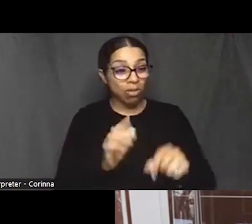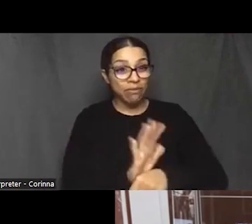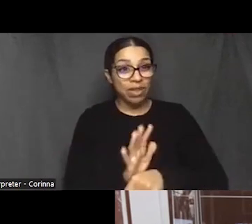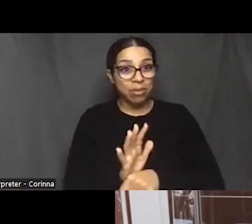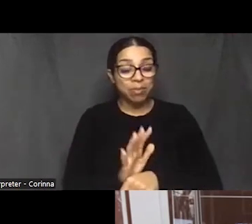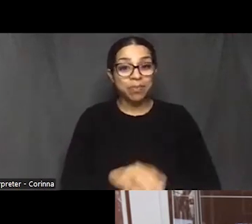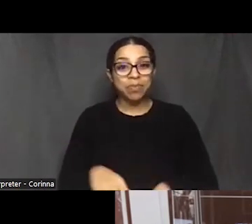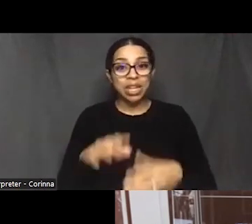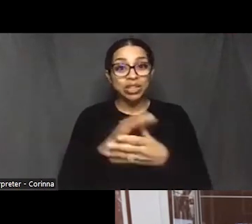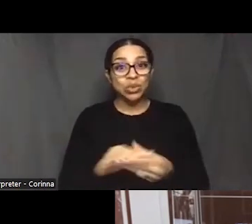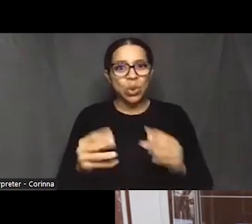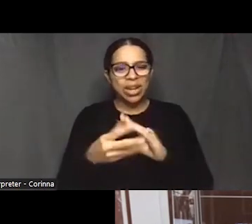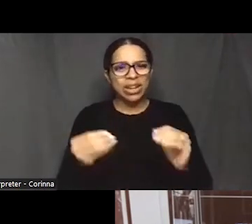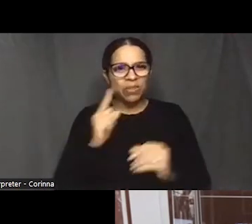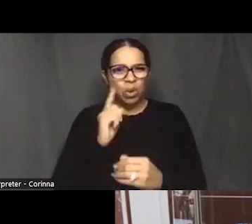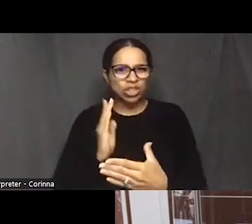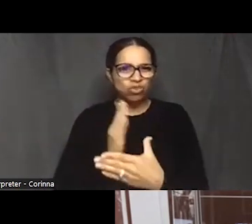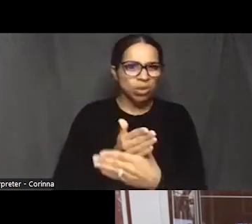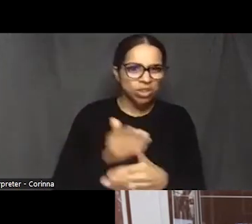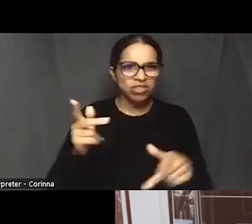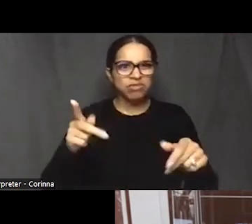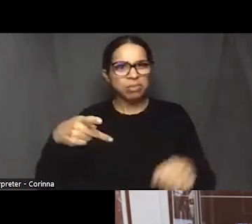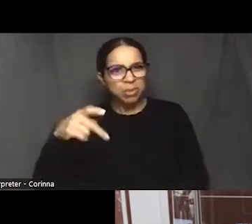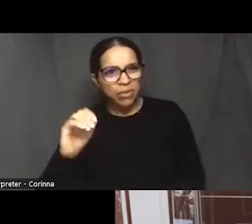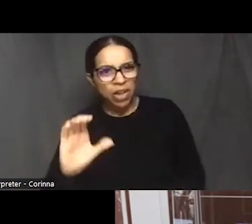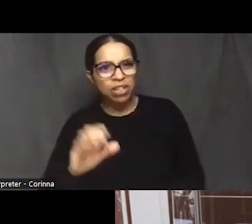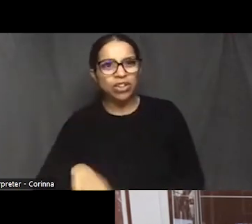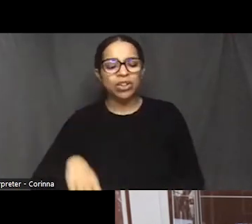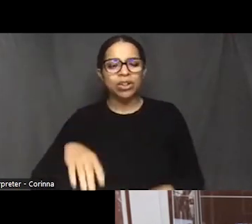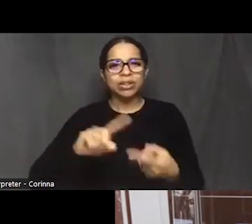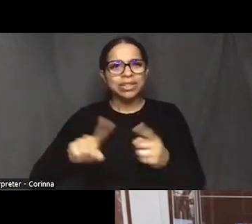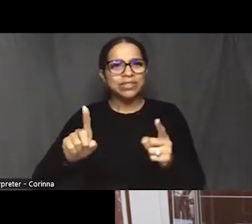those communities disenfranchized communities has been a narrative